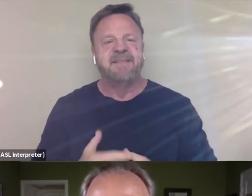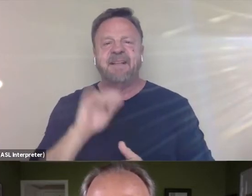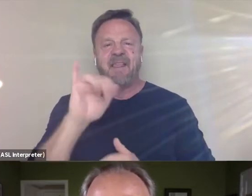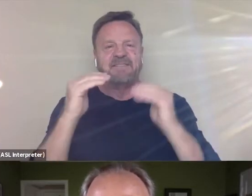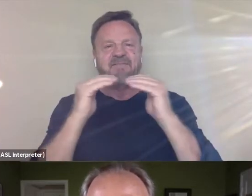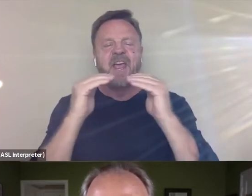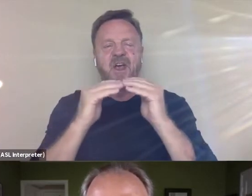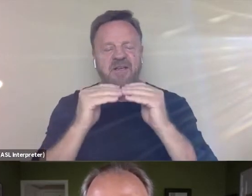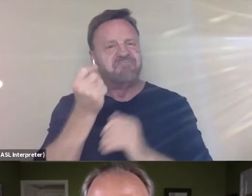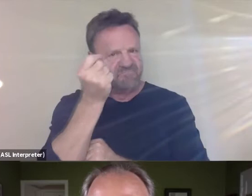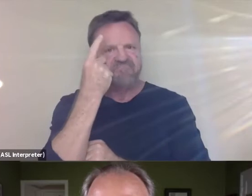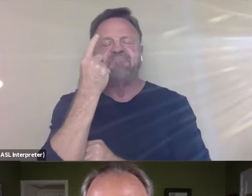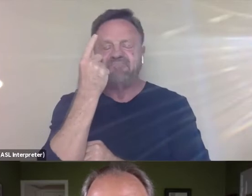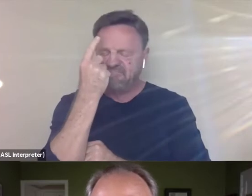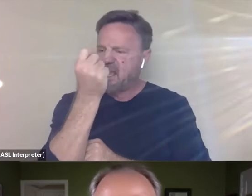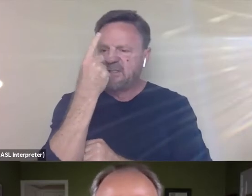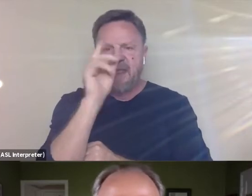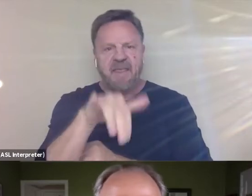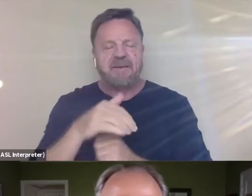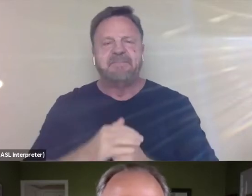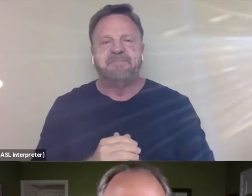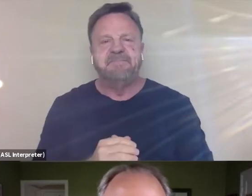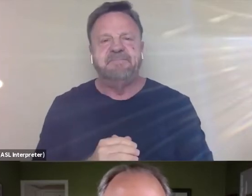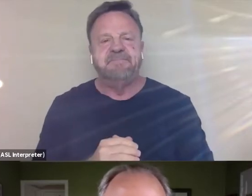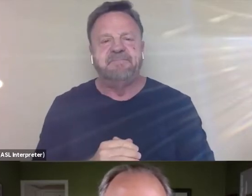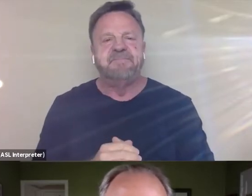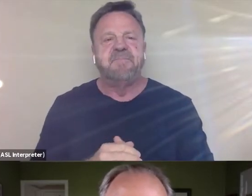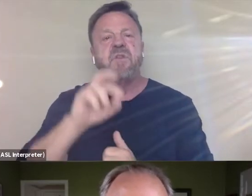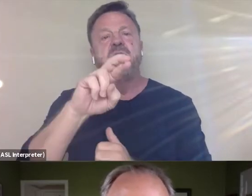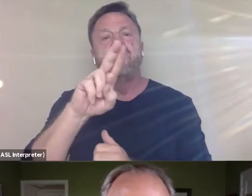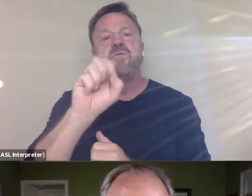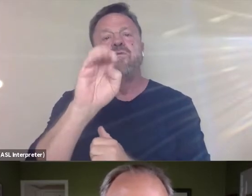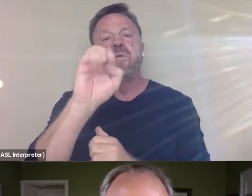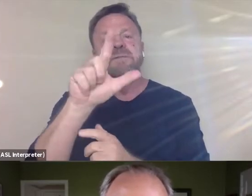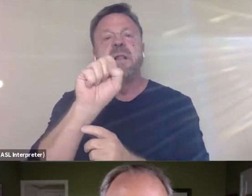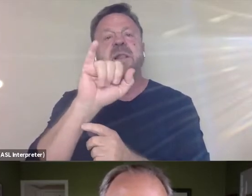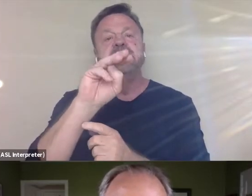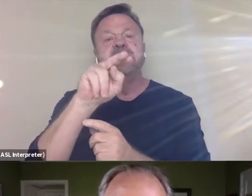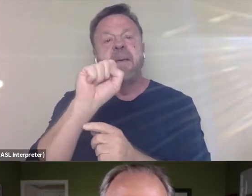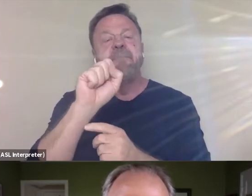I understand that. Russell Simmons opted not to participate, obviously,